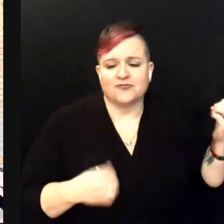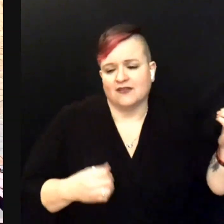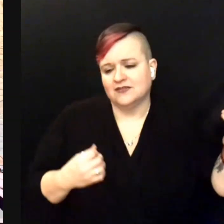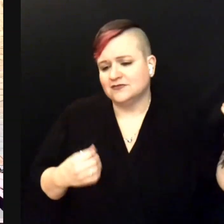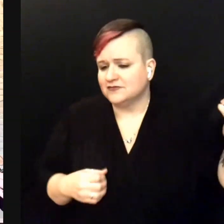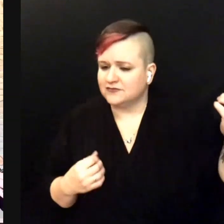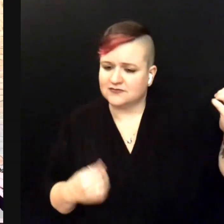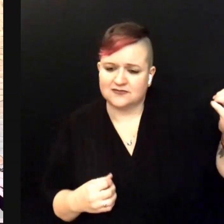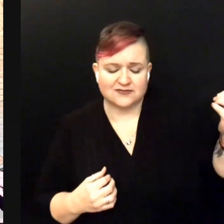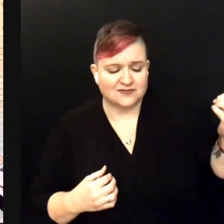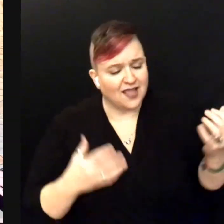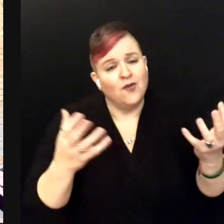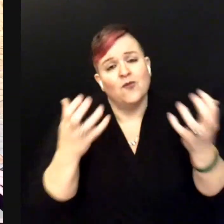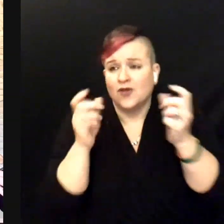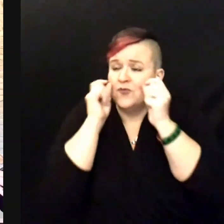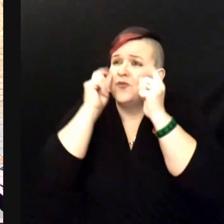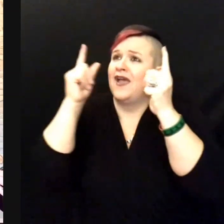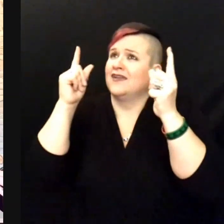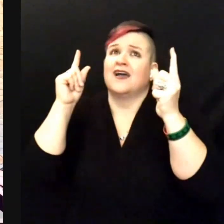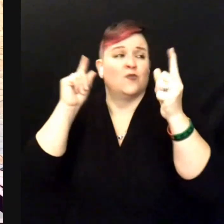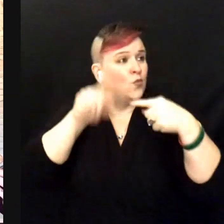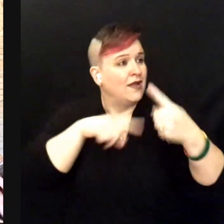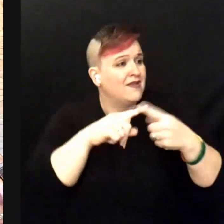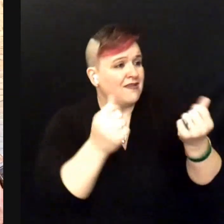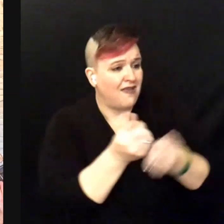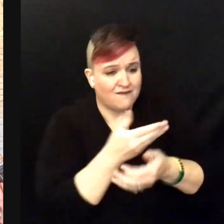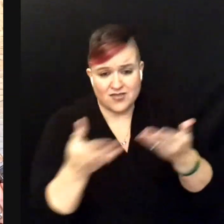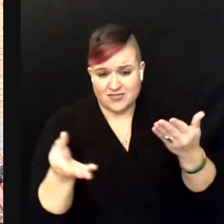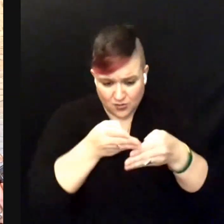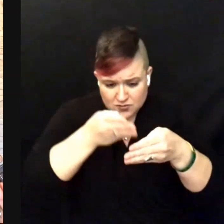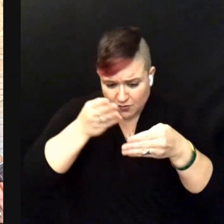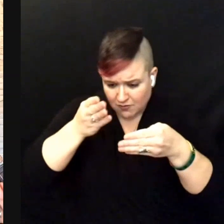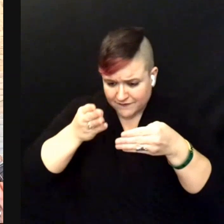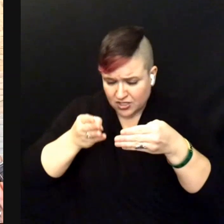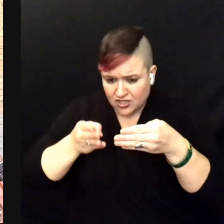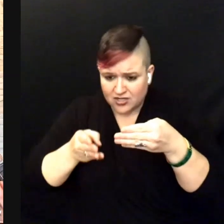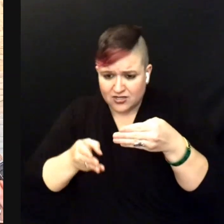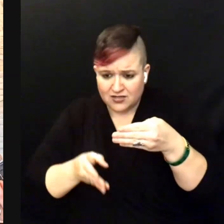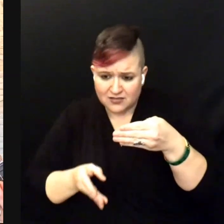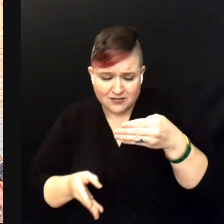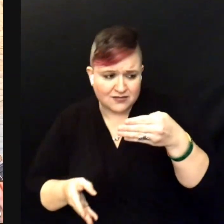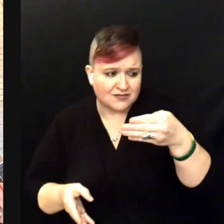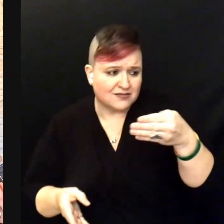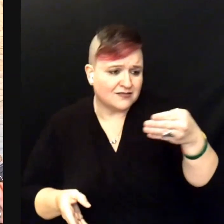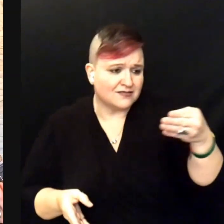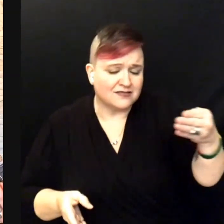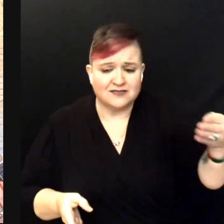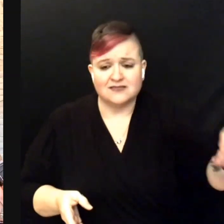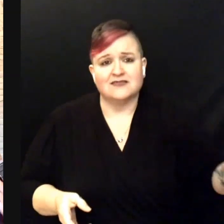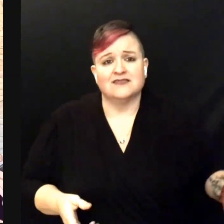Wake me up when it’s all over